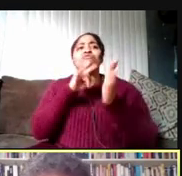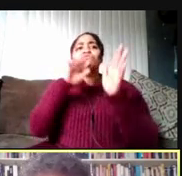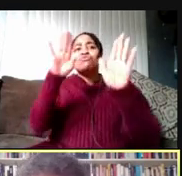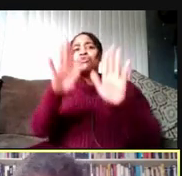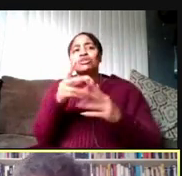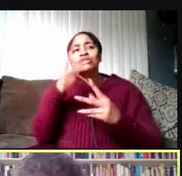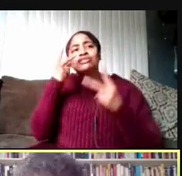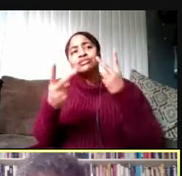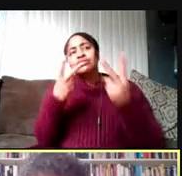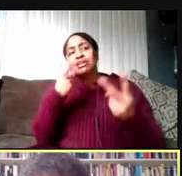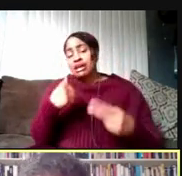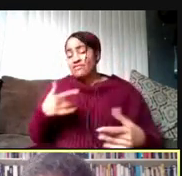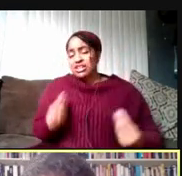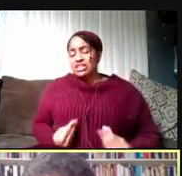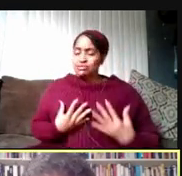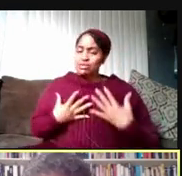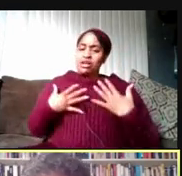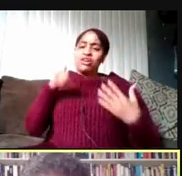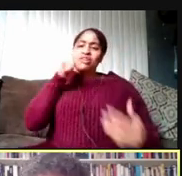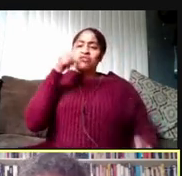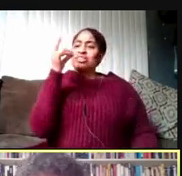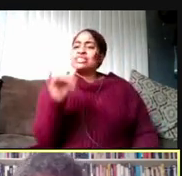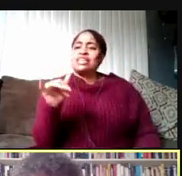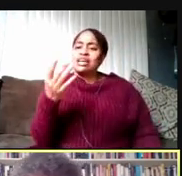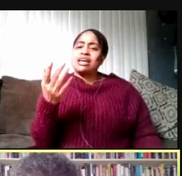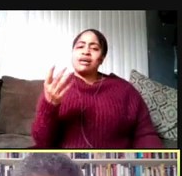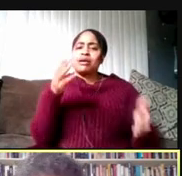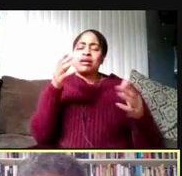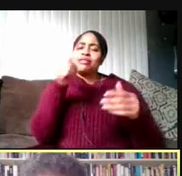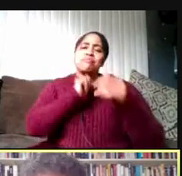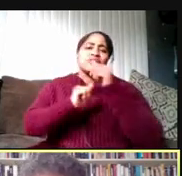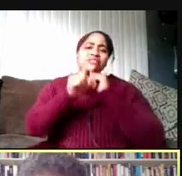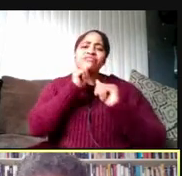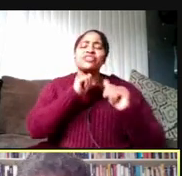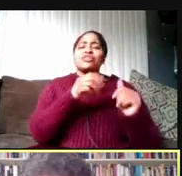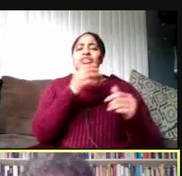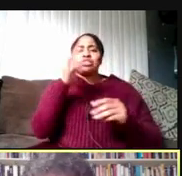I'm inspired every day by the perseverance, the creativity,